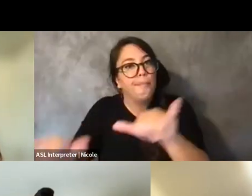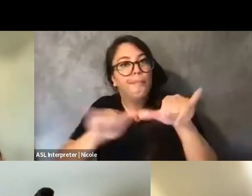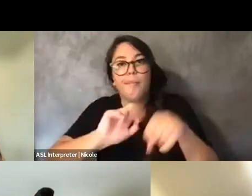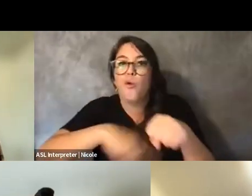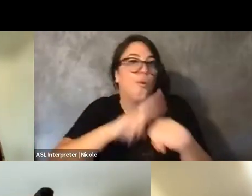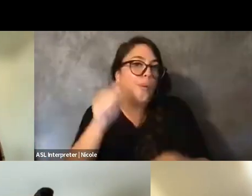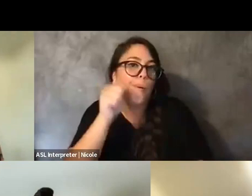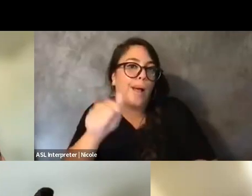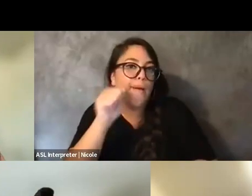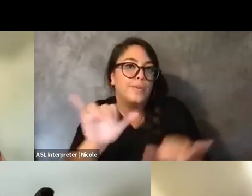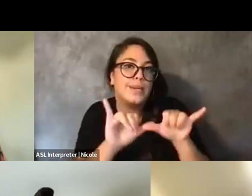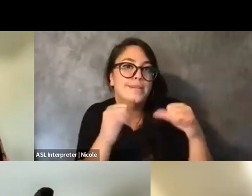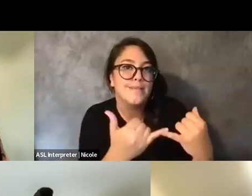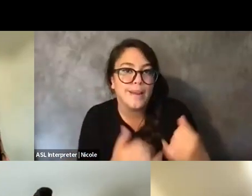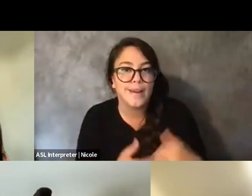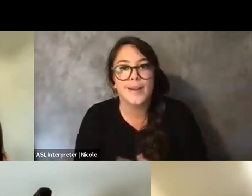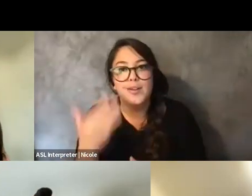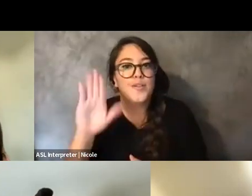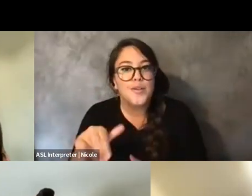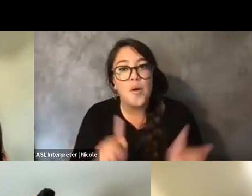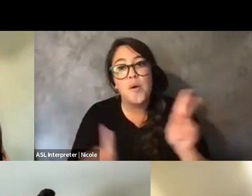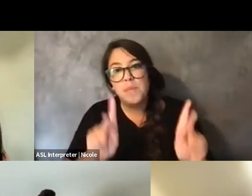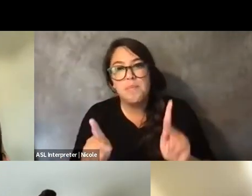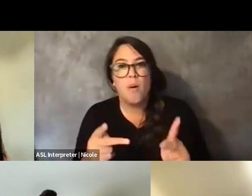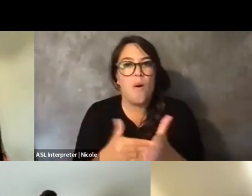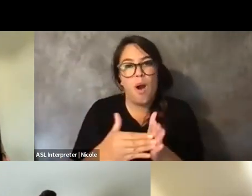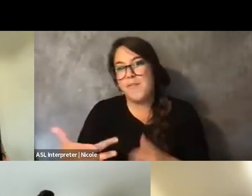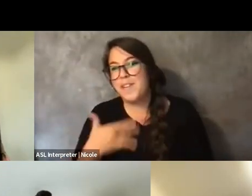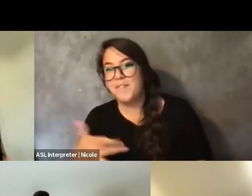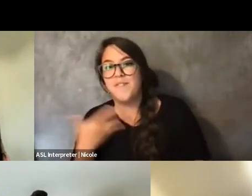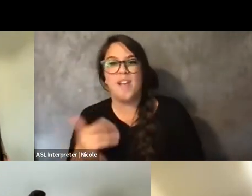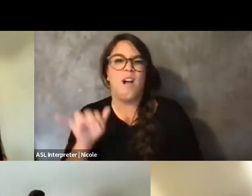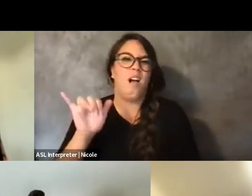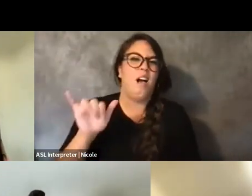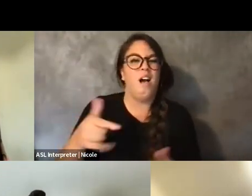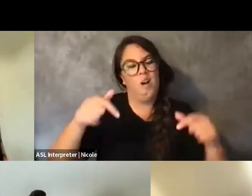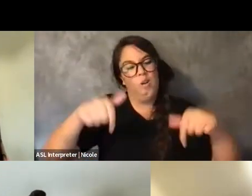that the pandemic is over and it's not, that folks can remember that whatever that feels